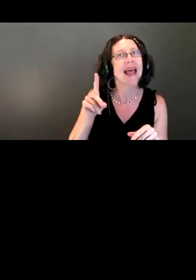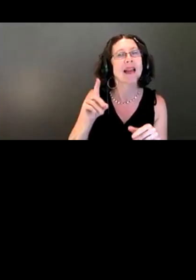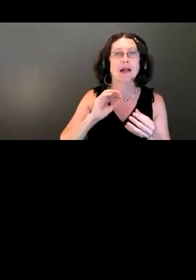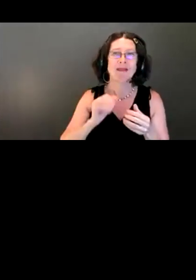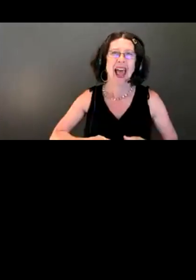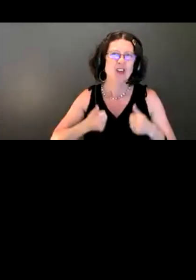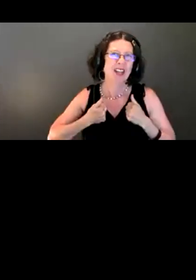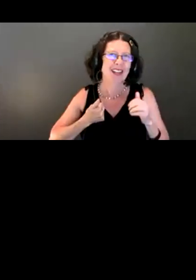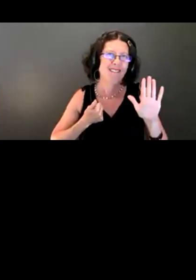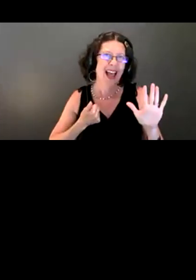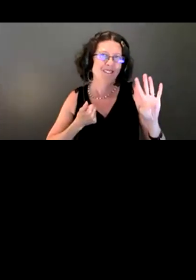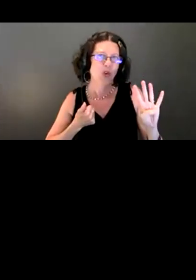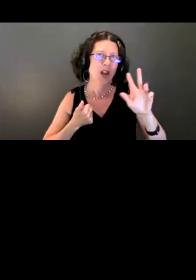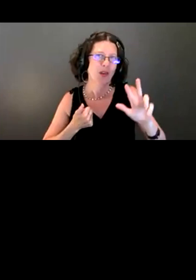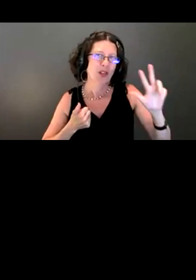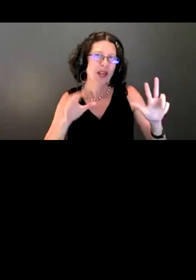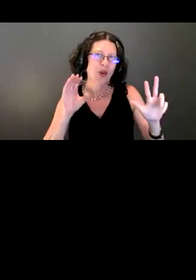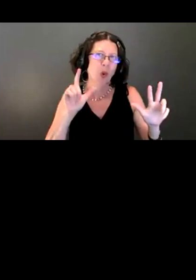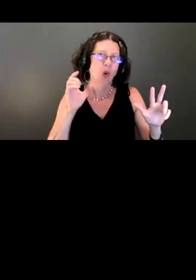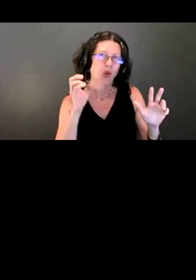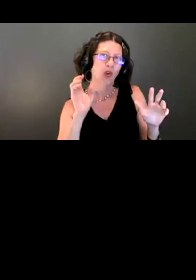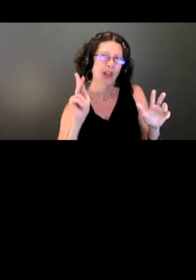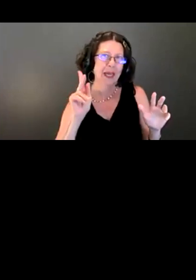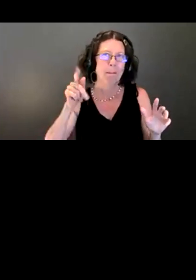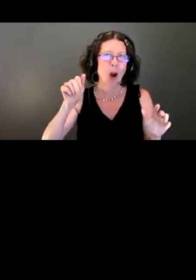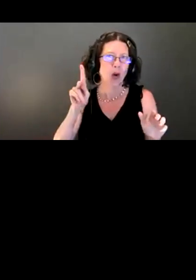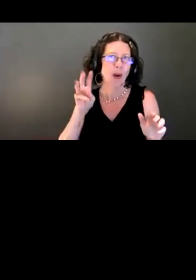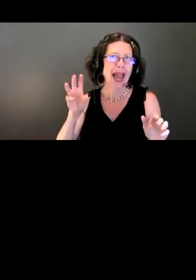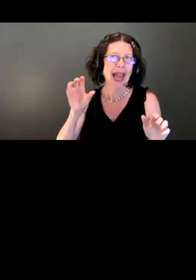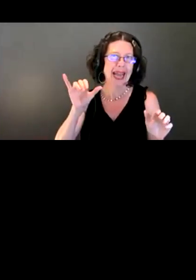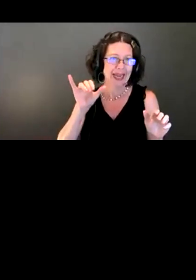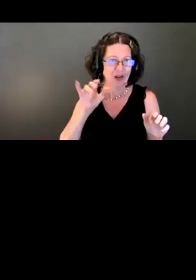Coal Creek Parkway Southeast. The second image shows the trailhead itself.